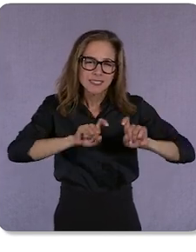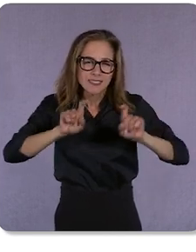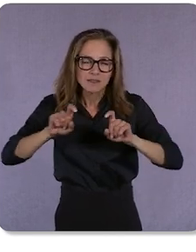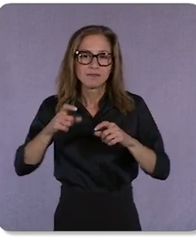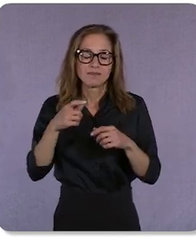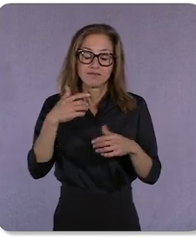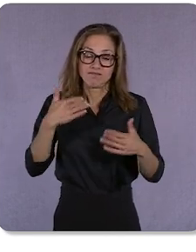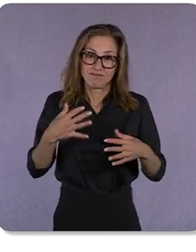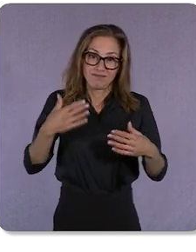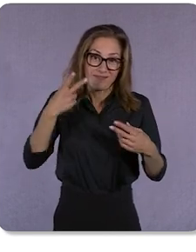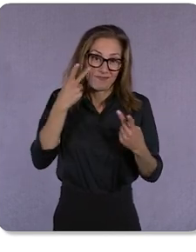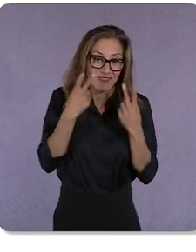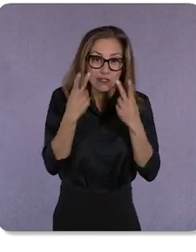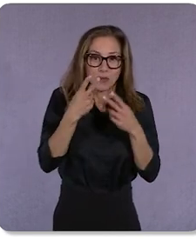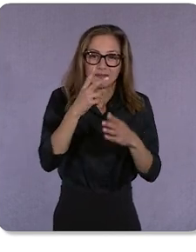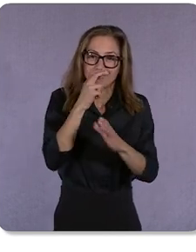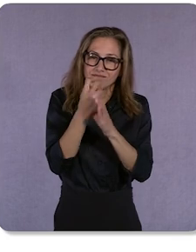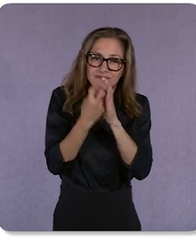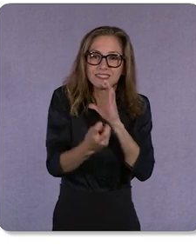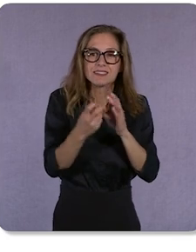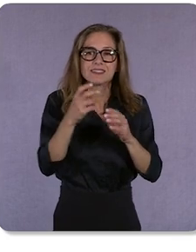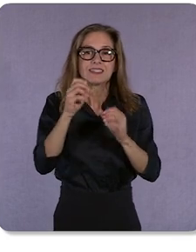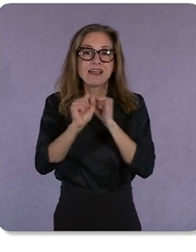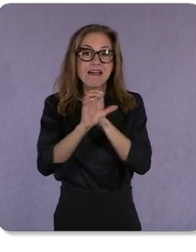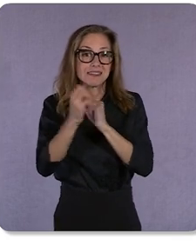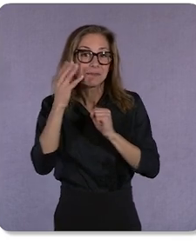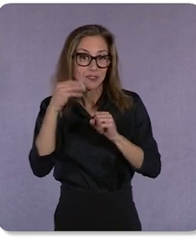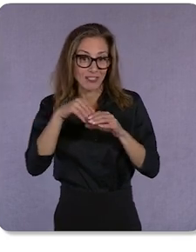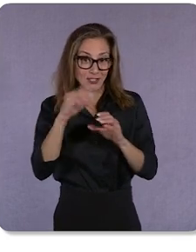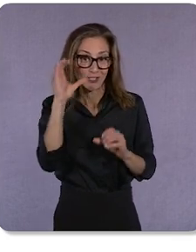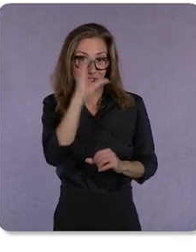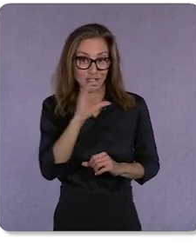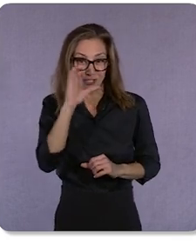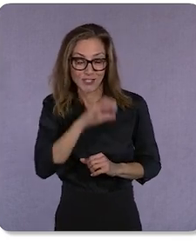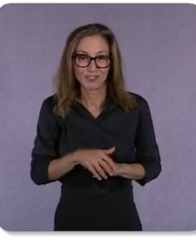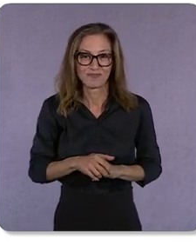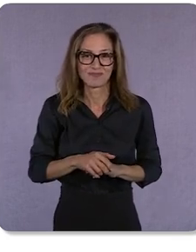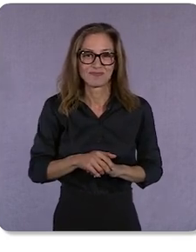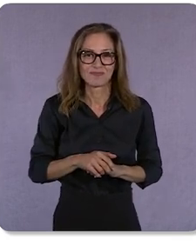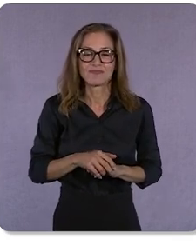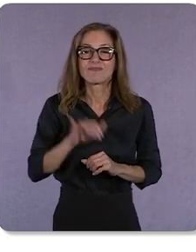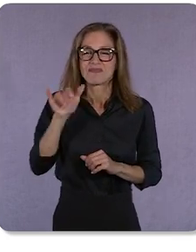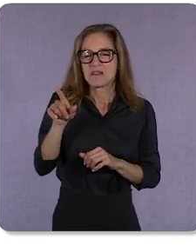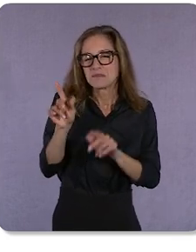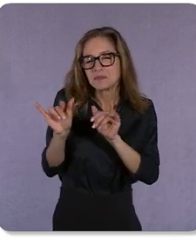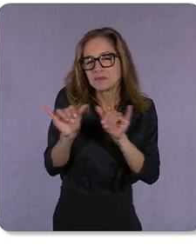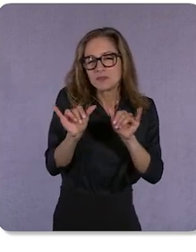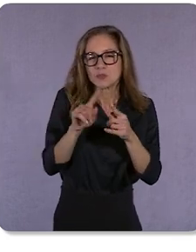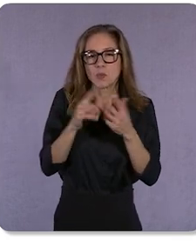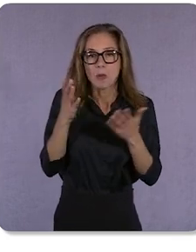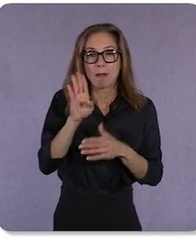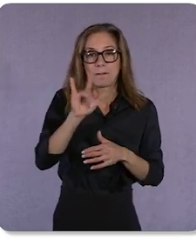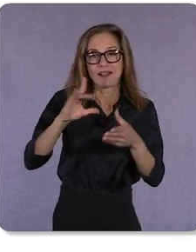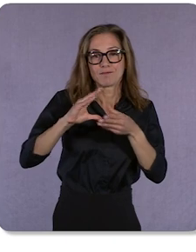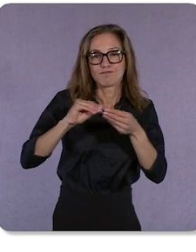and immersive ad experiences in Search. This is similar to what Bill talked about, but now we’re kicking it up a notch with ads.